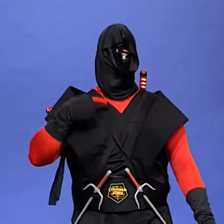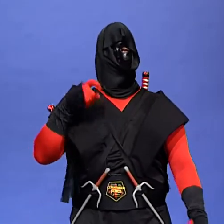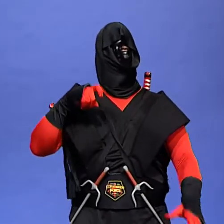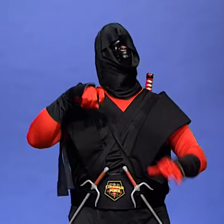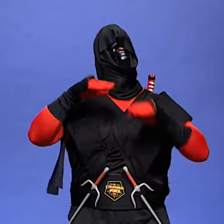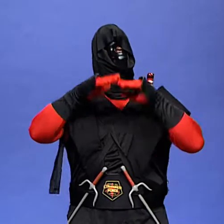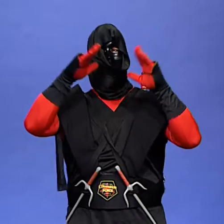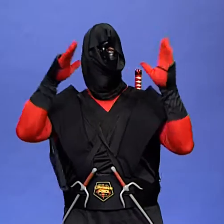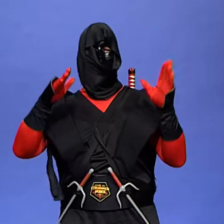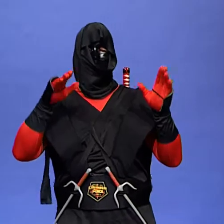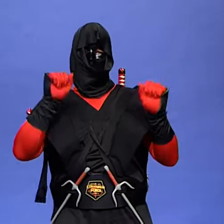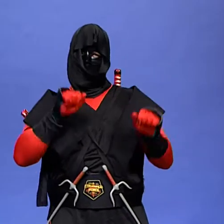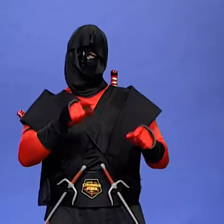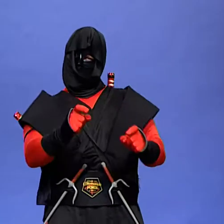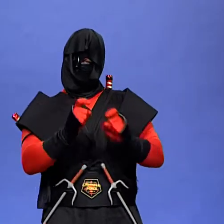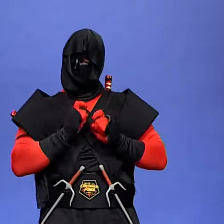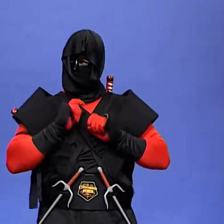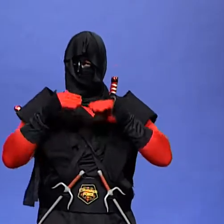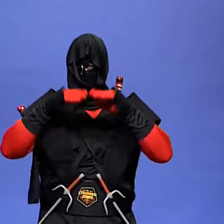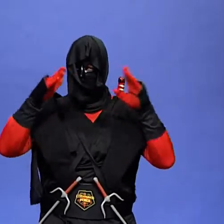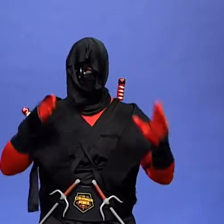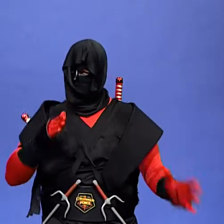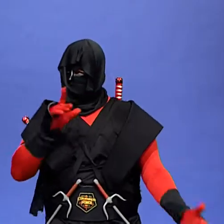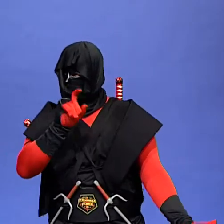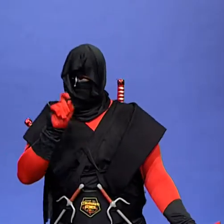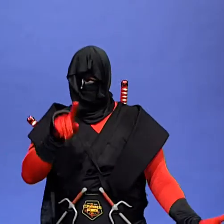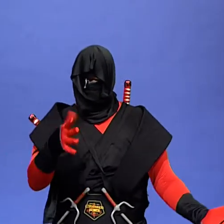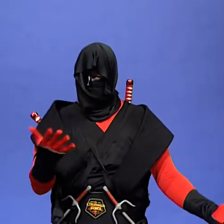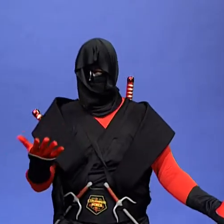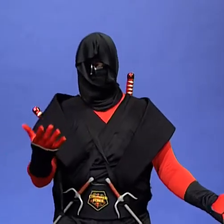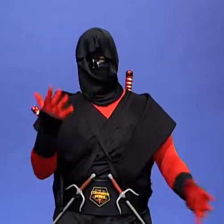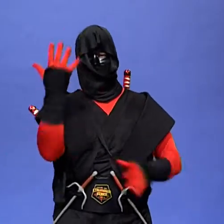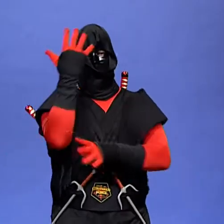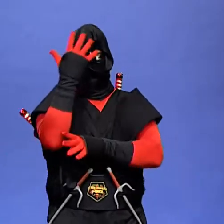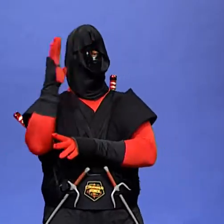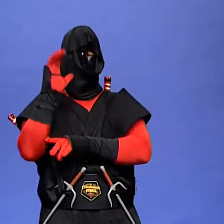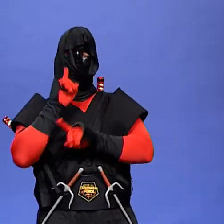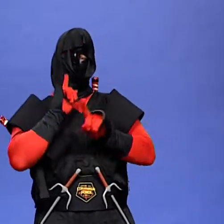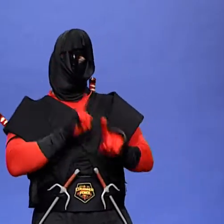can you give me a house? I have no house said the tree